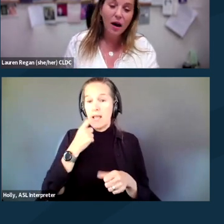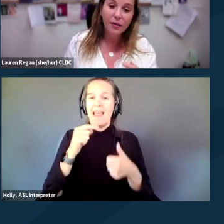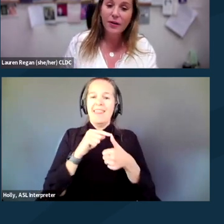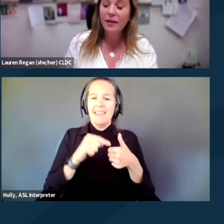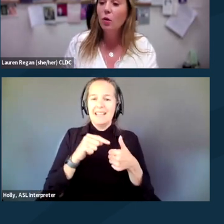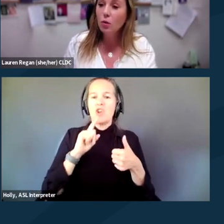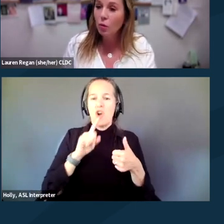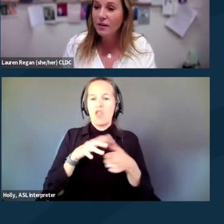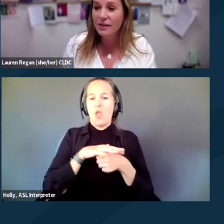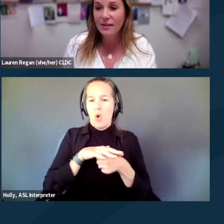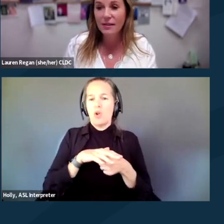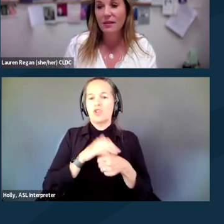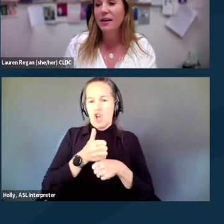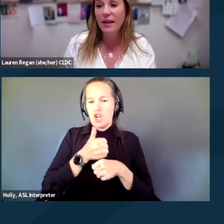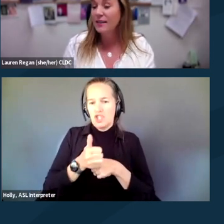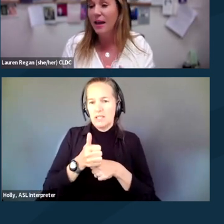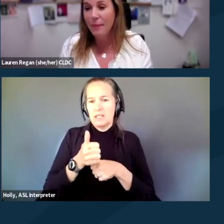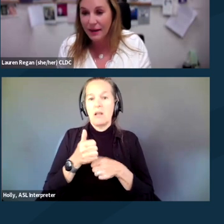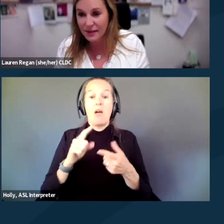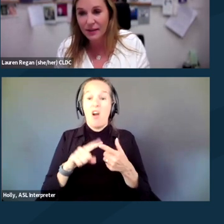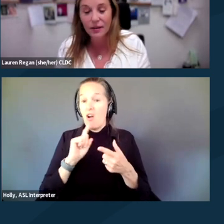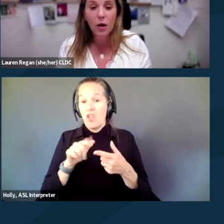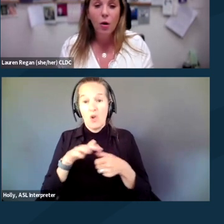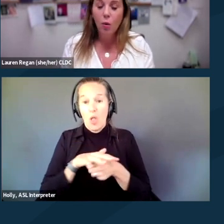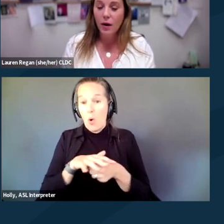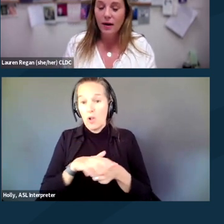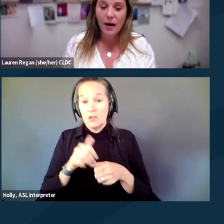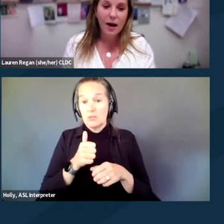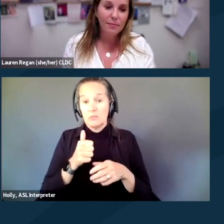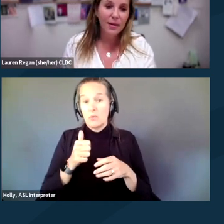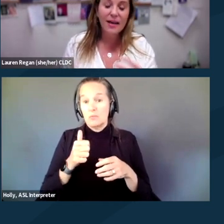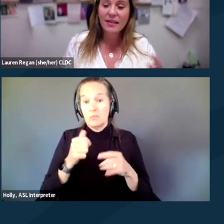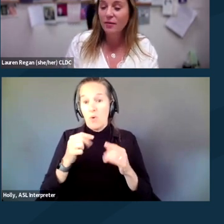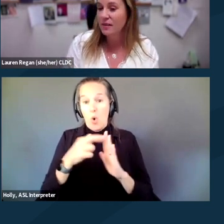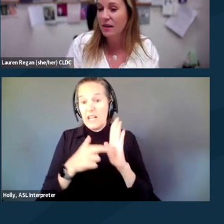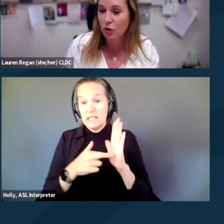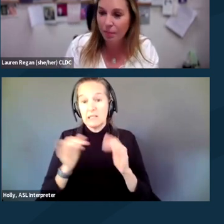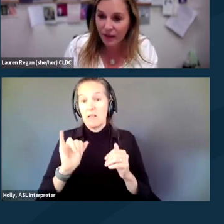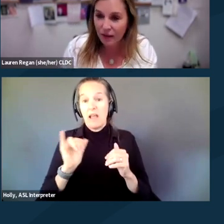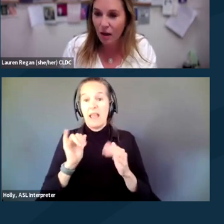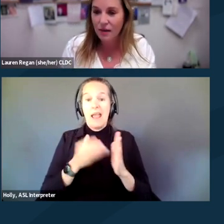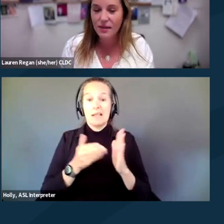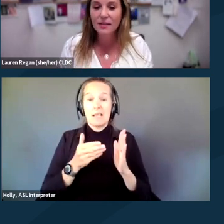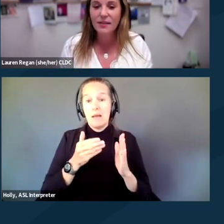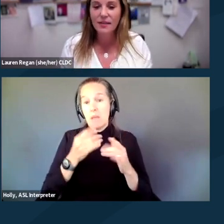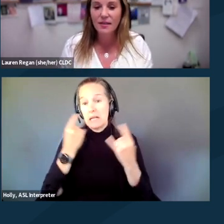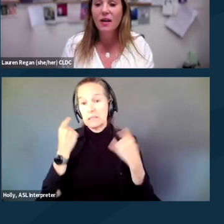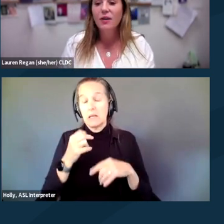Are there any local ordinances like anti -masking or anti-residential picketing laws that exist?